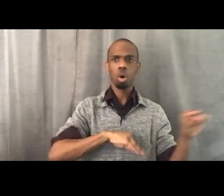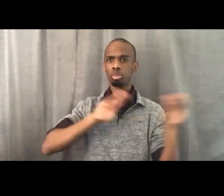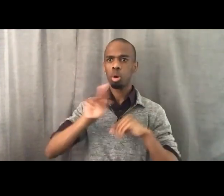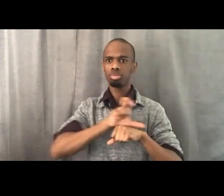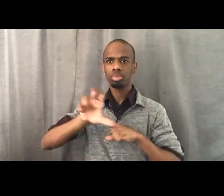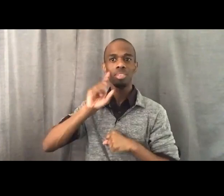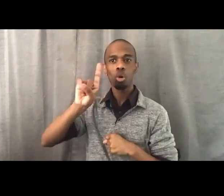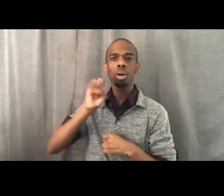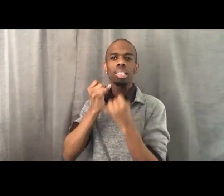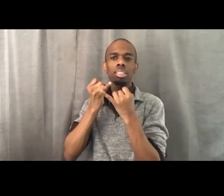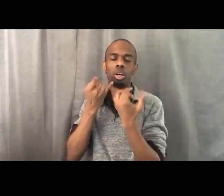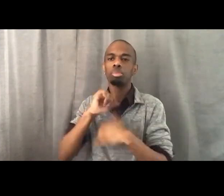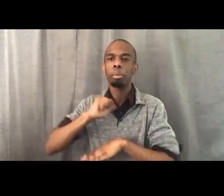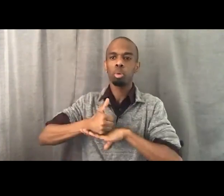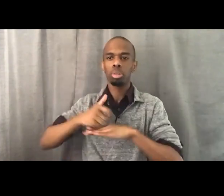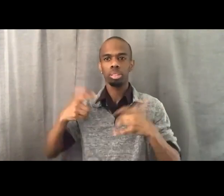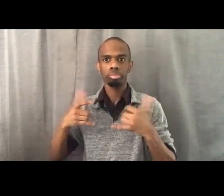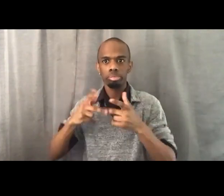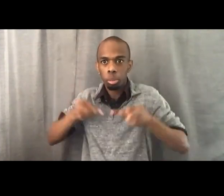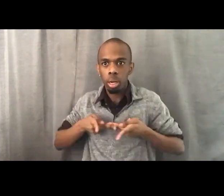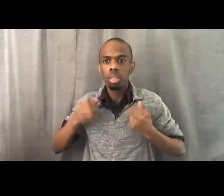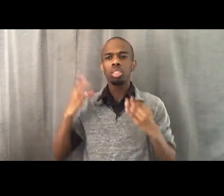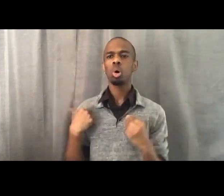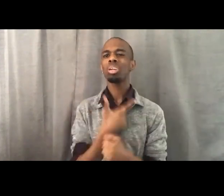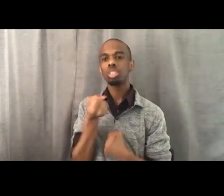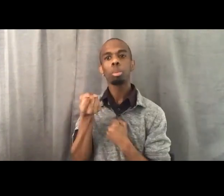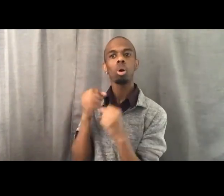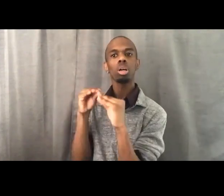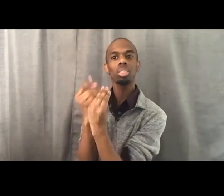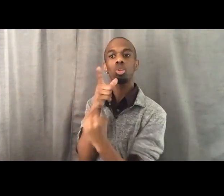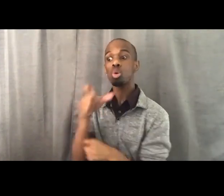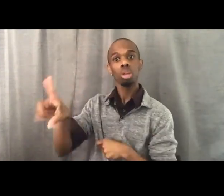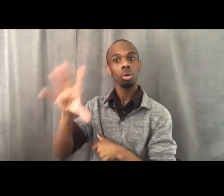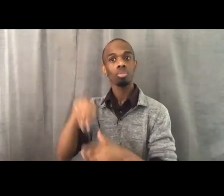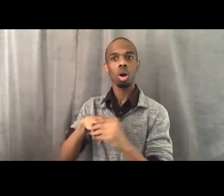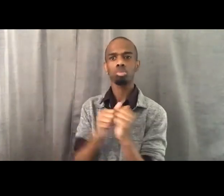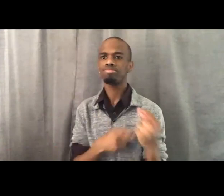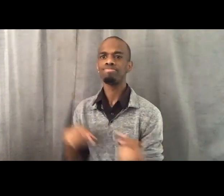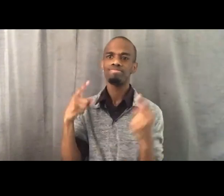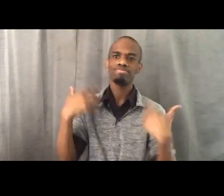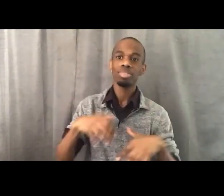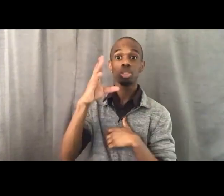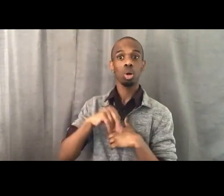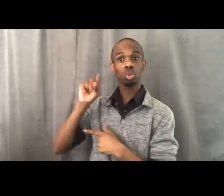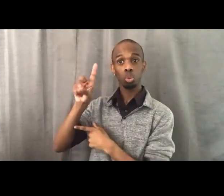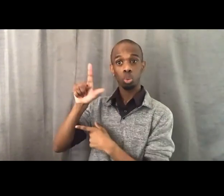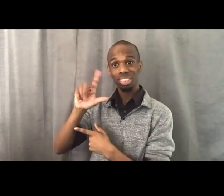we supported organizations who were on the ground and in the midst of struggle gave $26 million away.